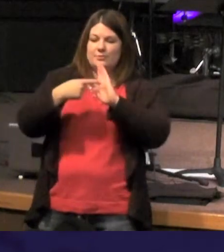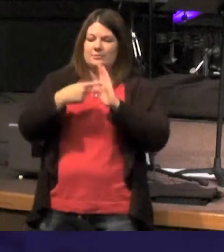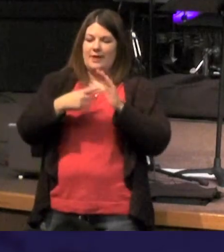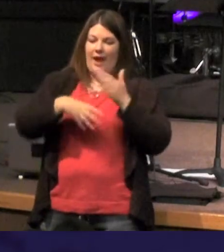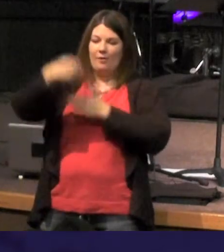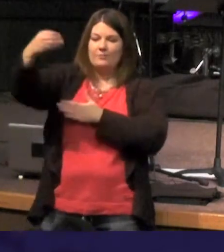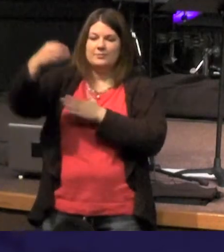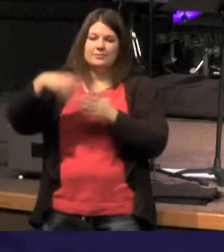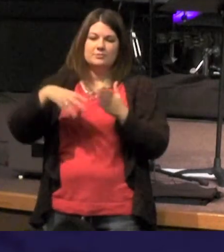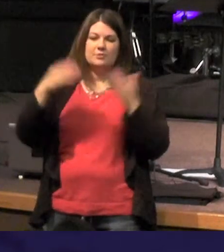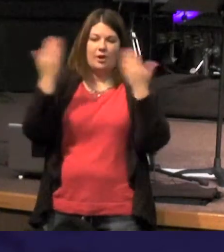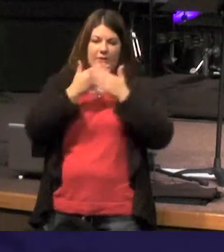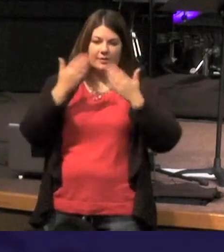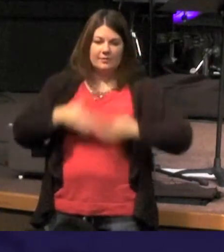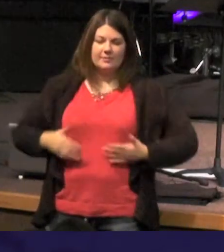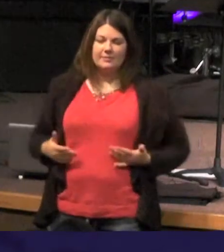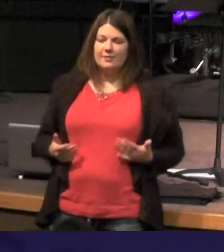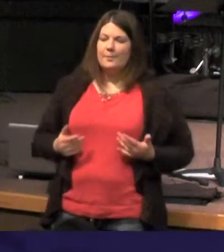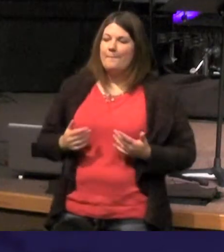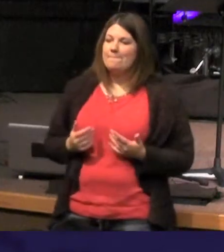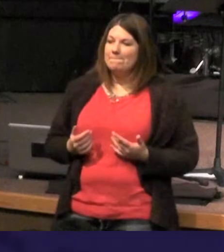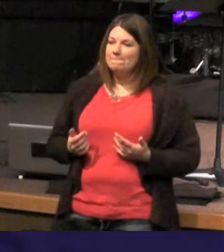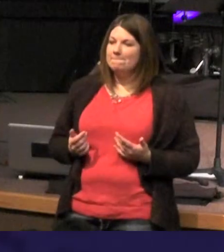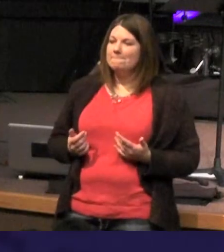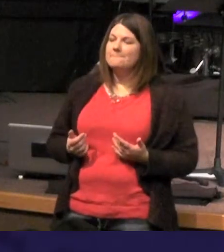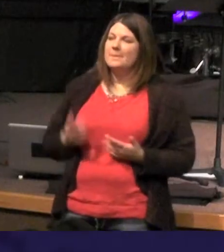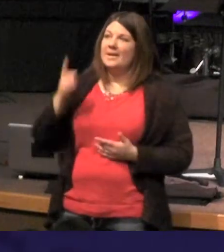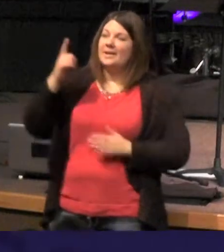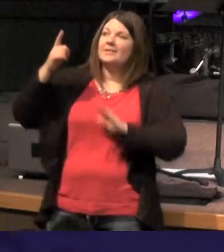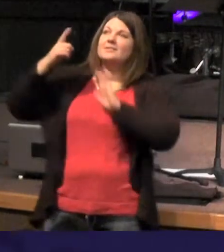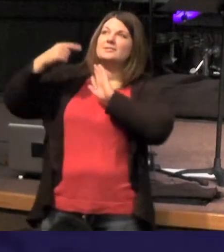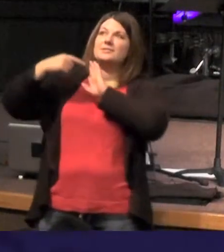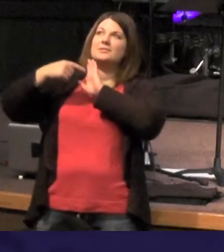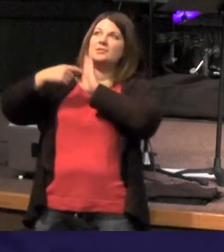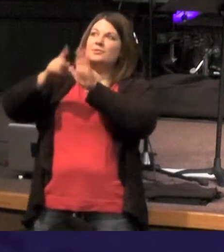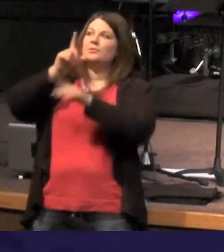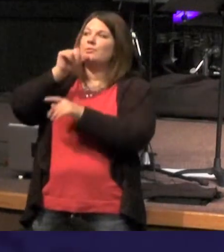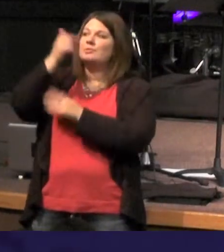it's a great passage about who Jesus really is